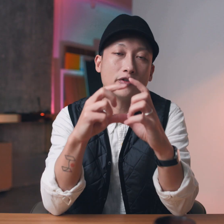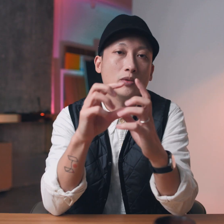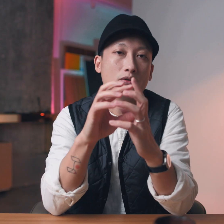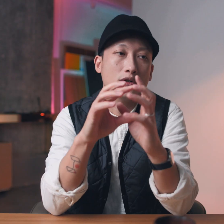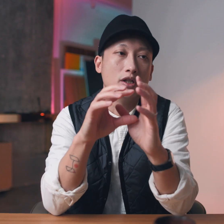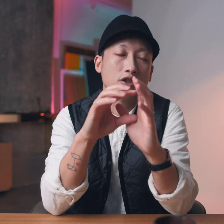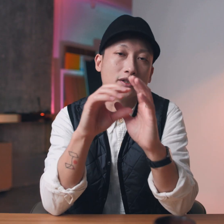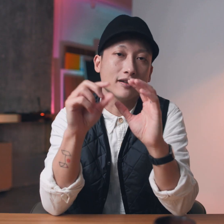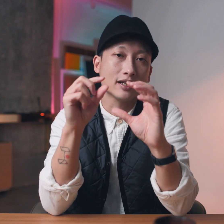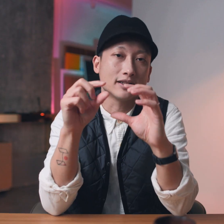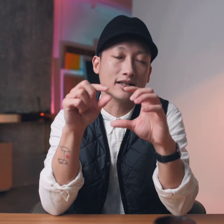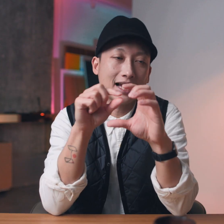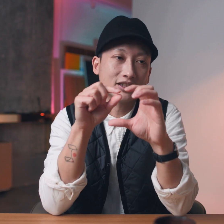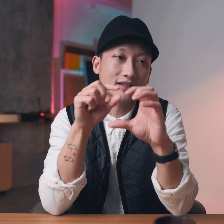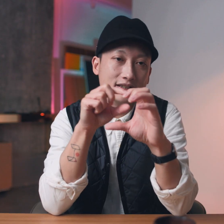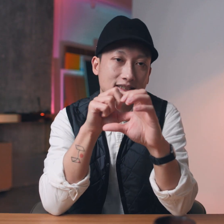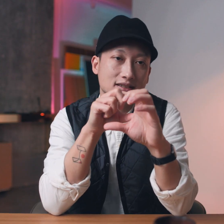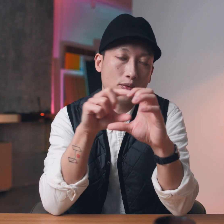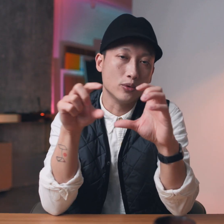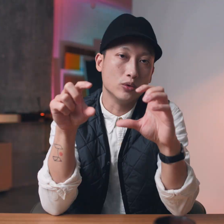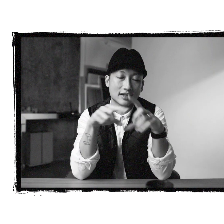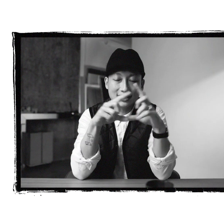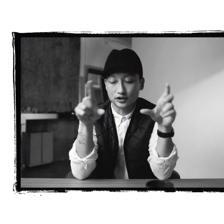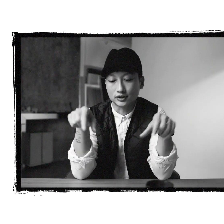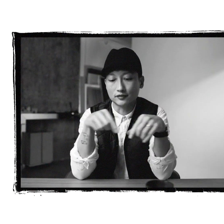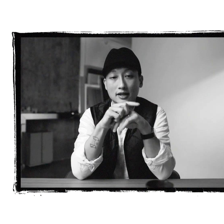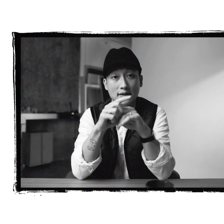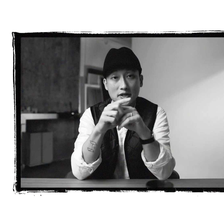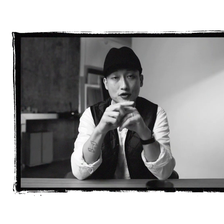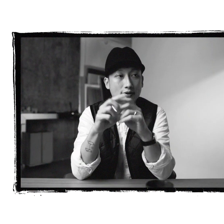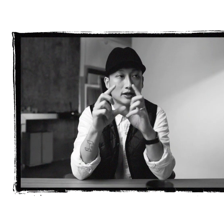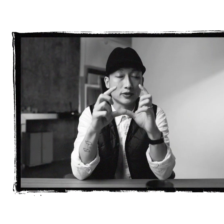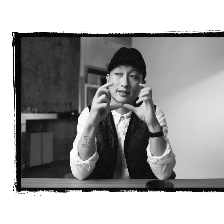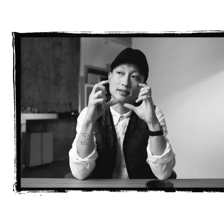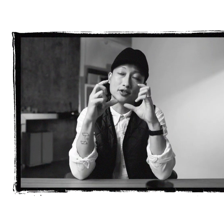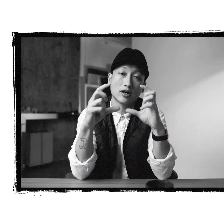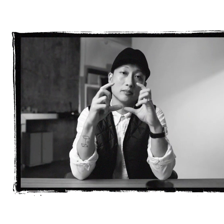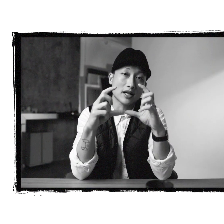that film holder so that light can actually leak through the edges of an image that creates a dark